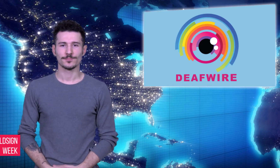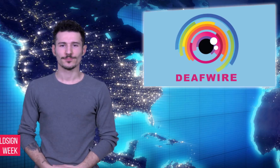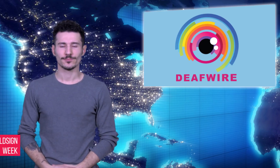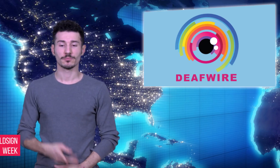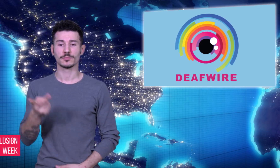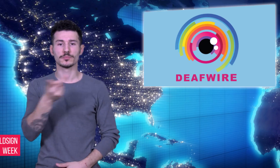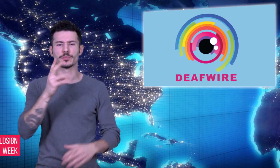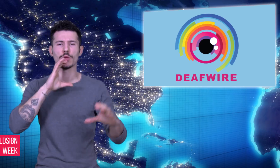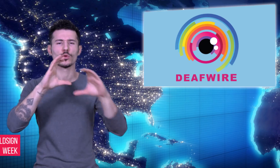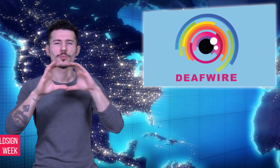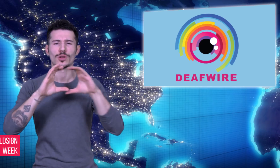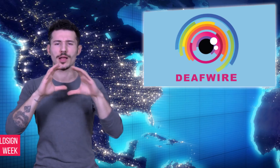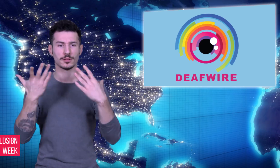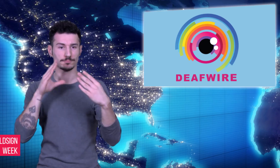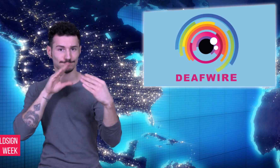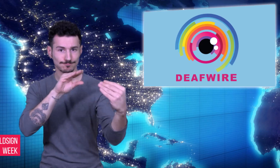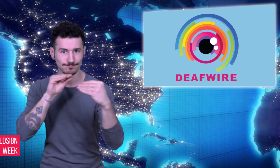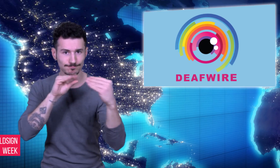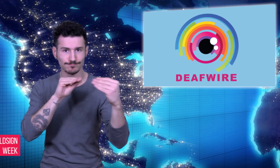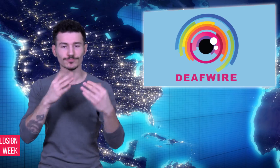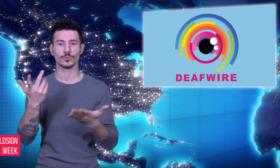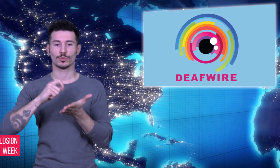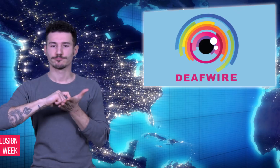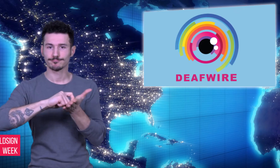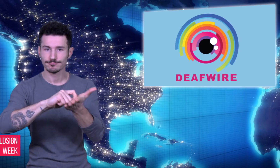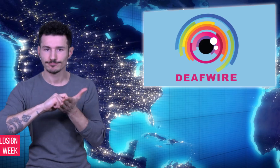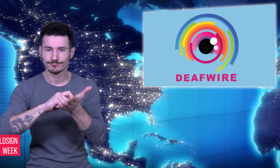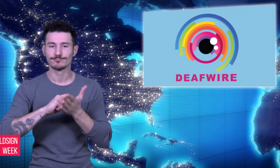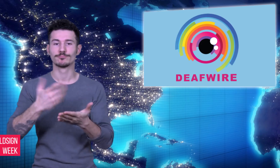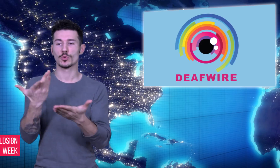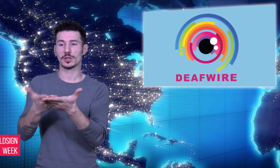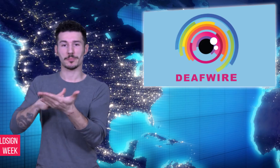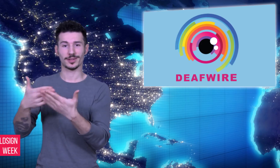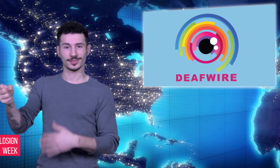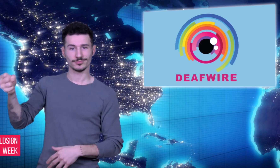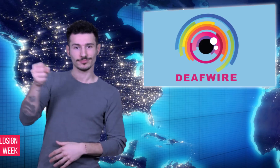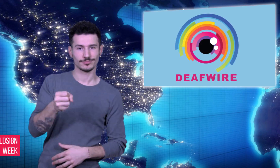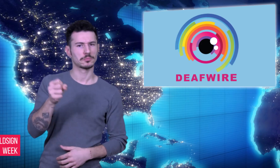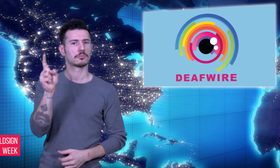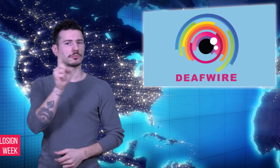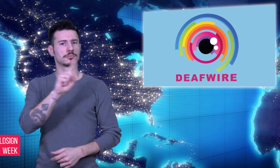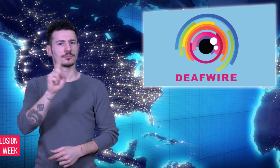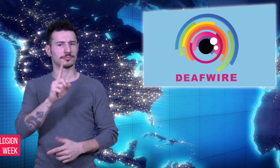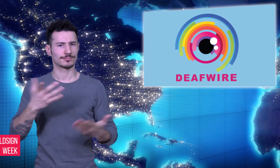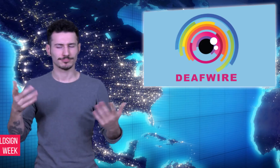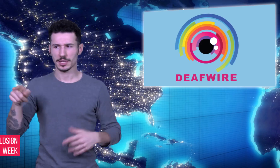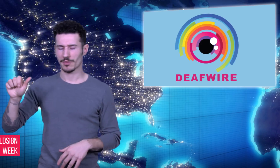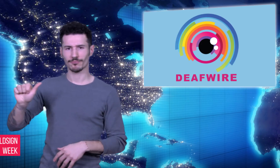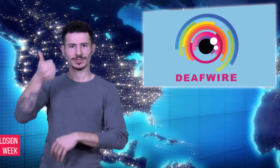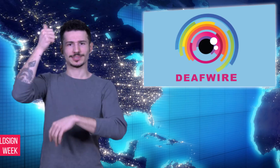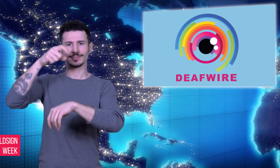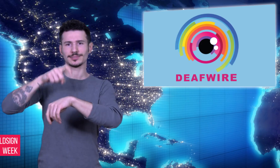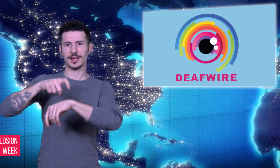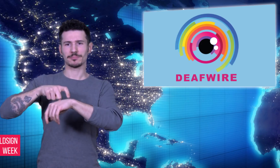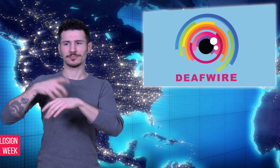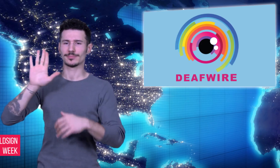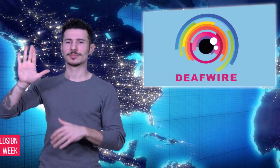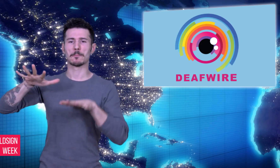made TV history when they communicated in sign language during their date.